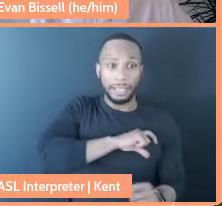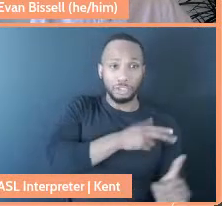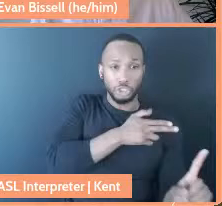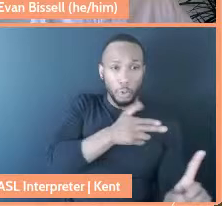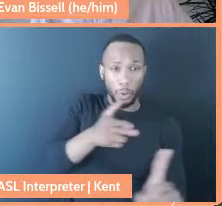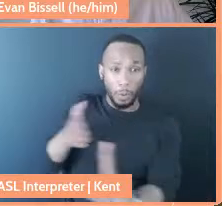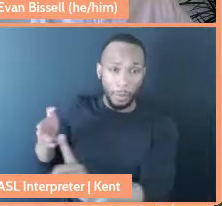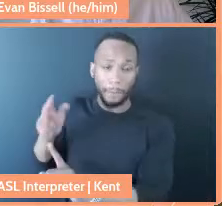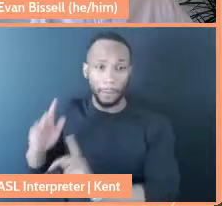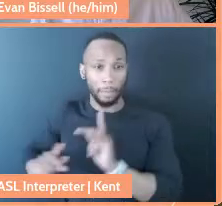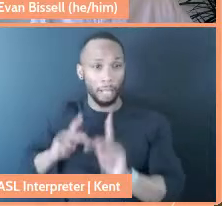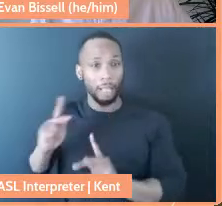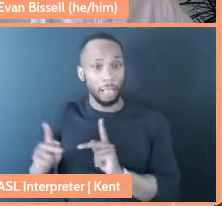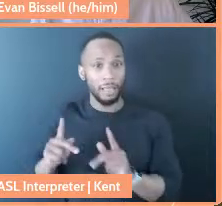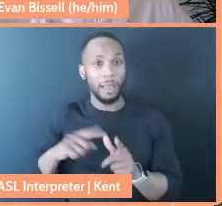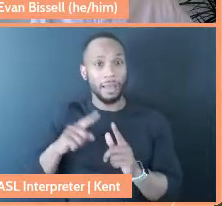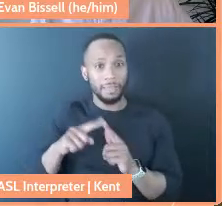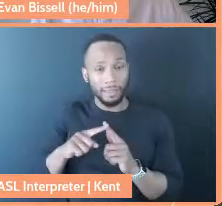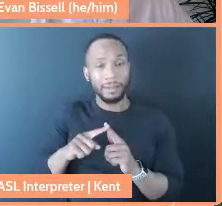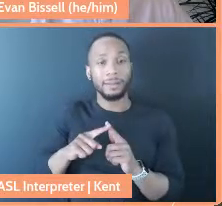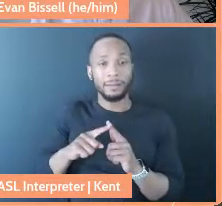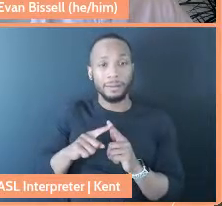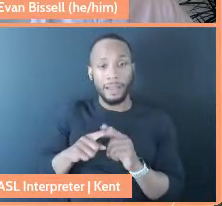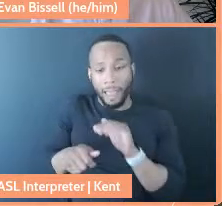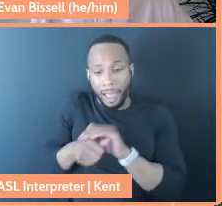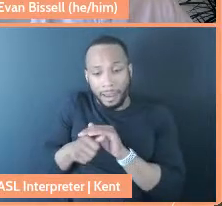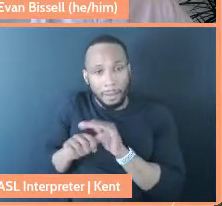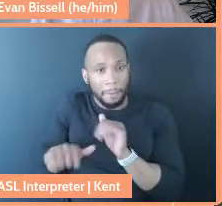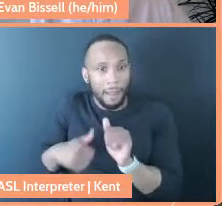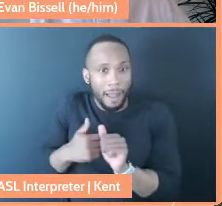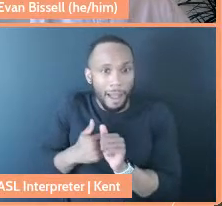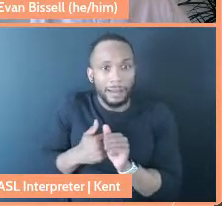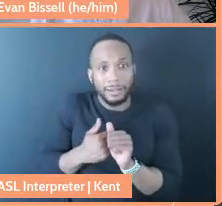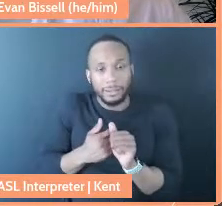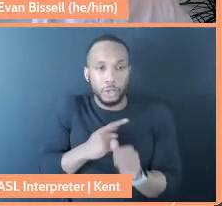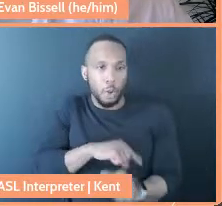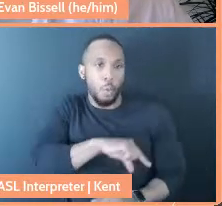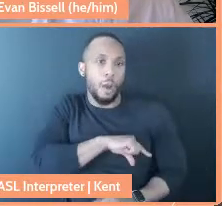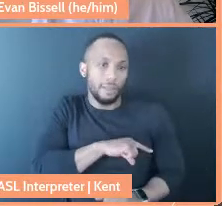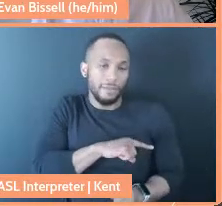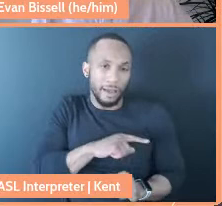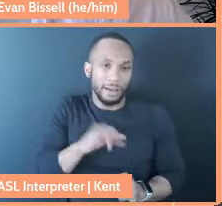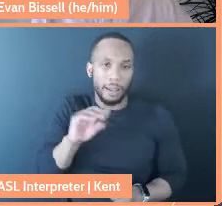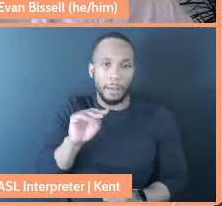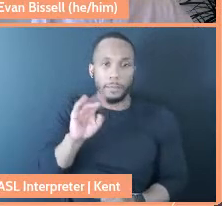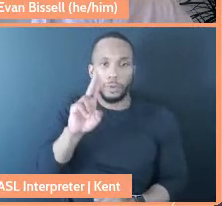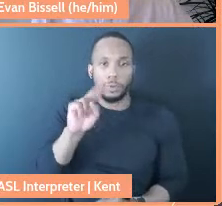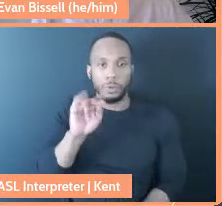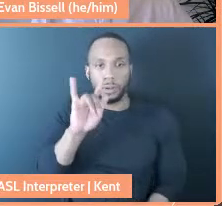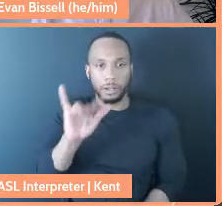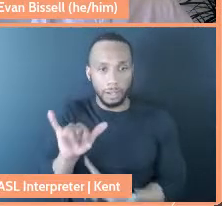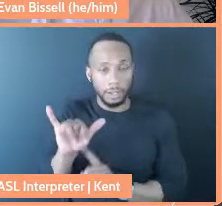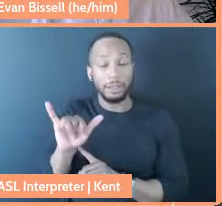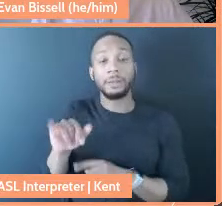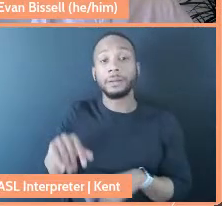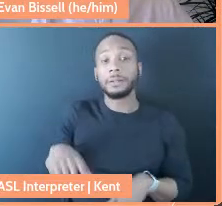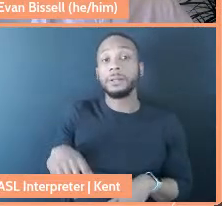and then hiding behind qualified immunity. So that's not the police to create qualified